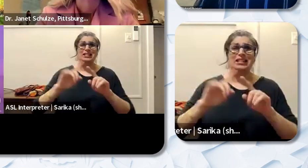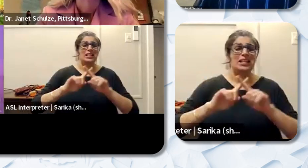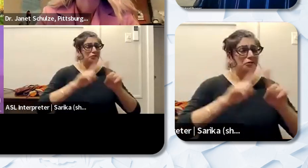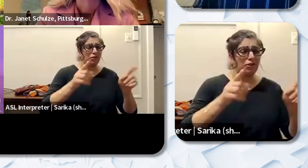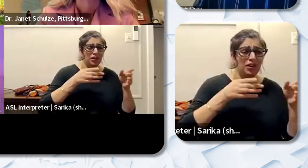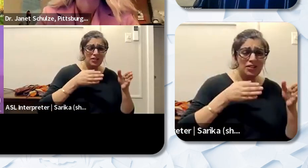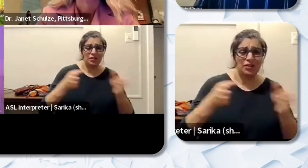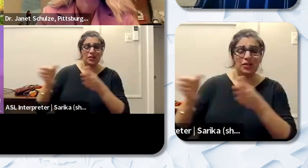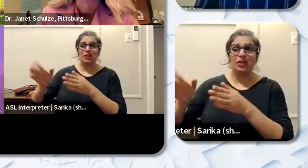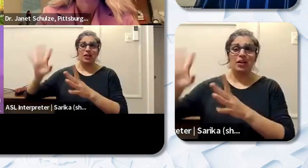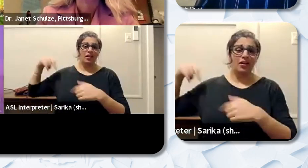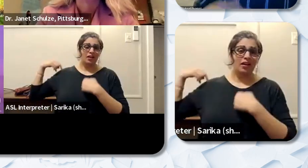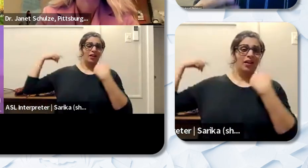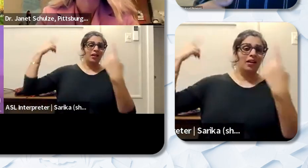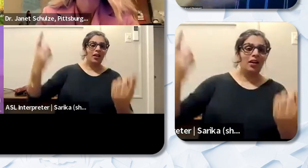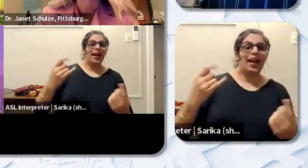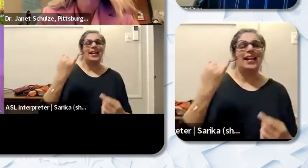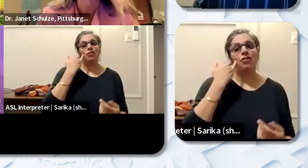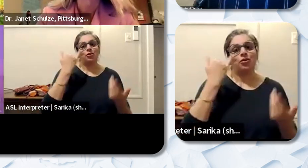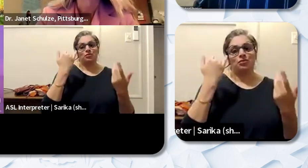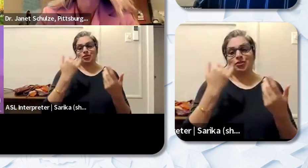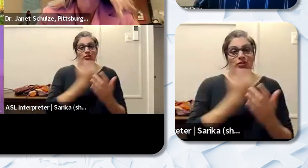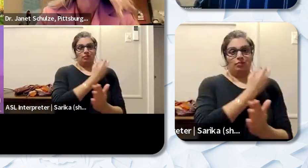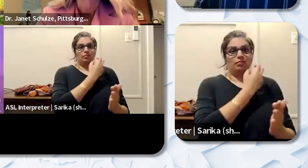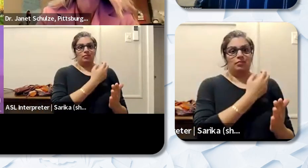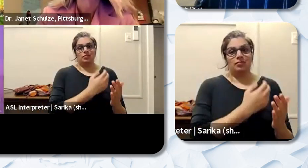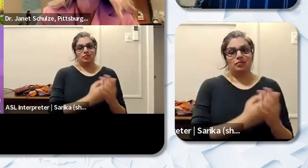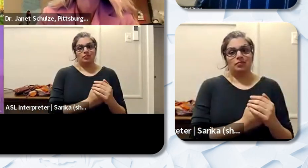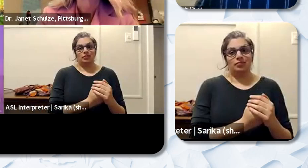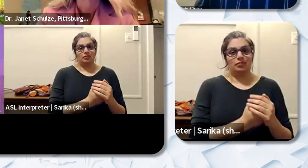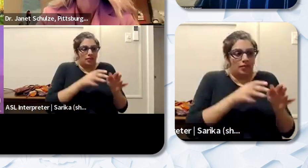may not get to do if they just you know stay within the district and school and the site